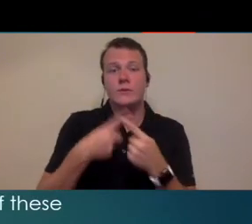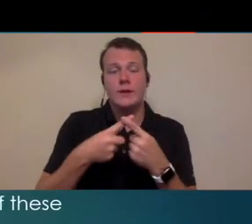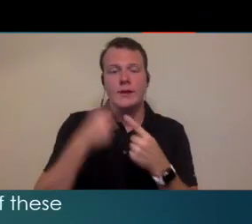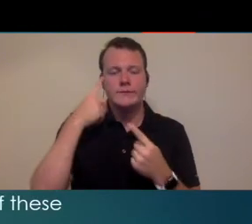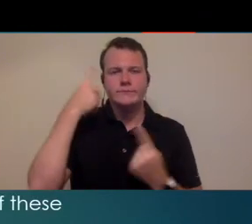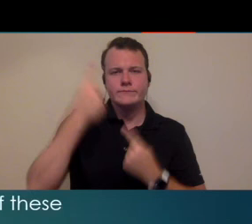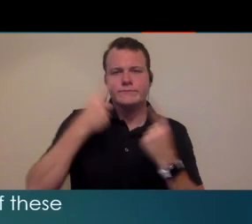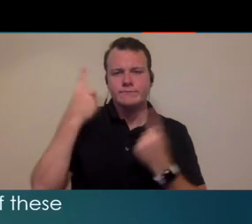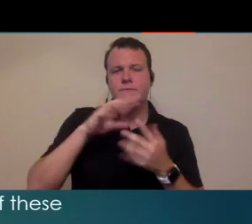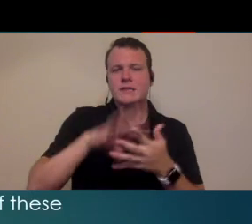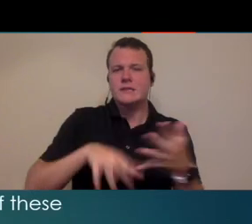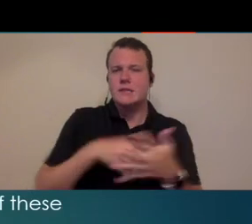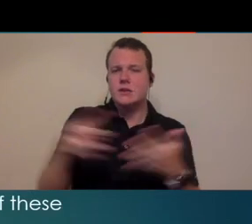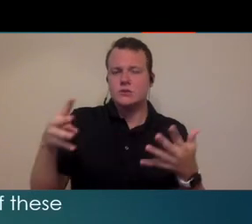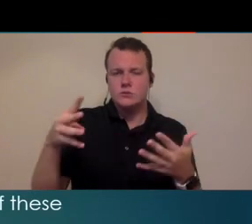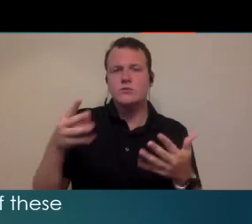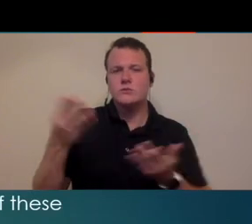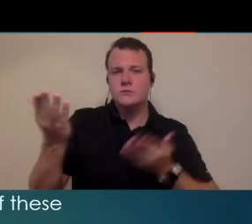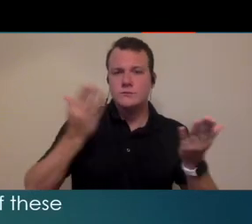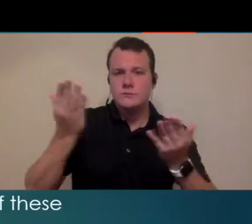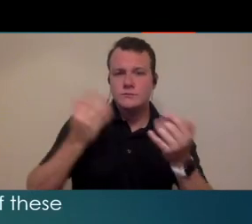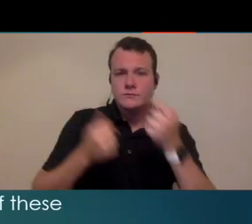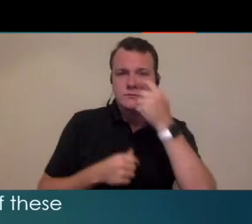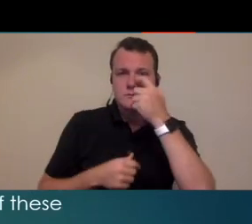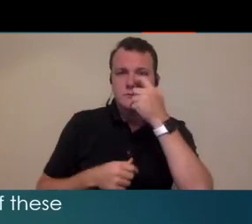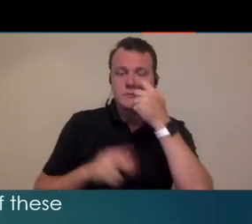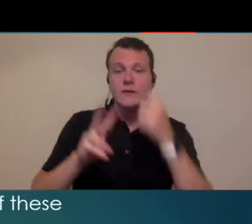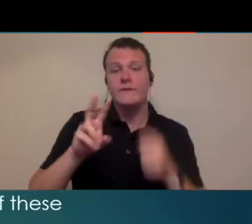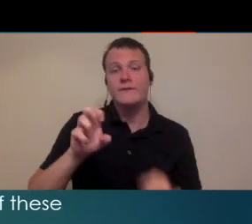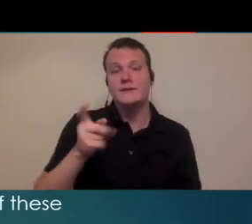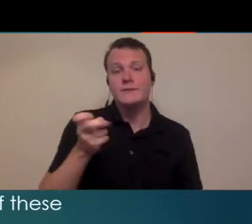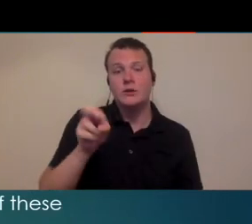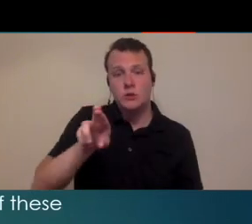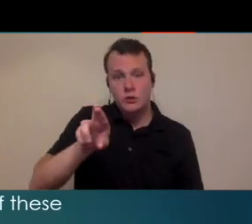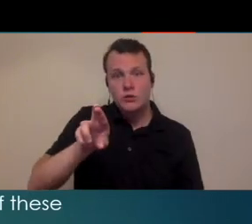you're looking at scheduling services you want to consider vestibular